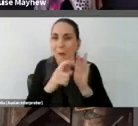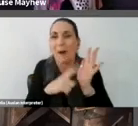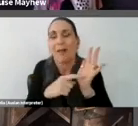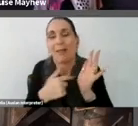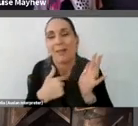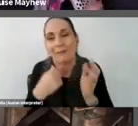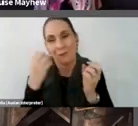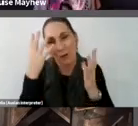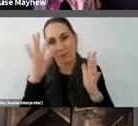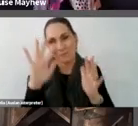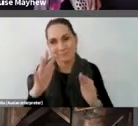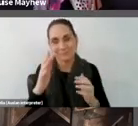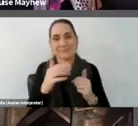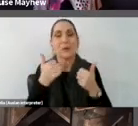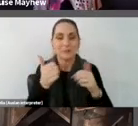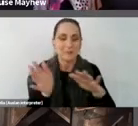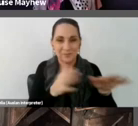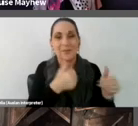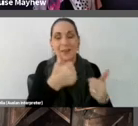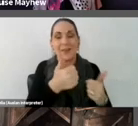Here two very different immersive works.